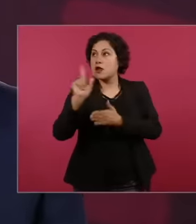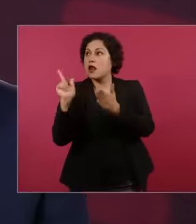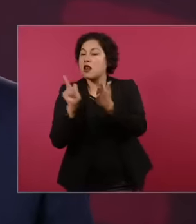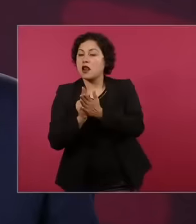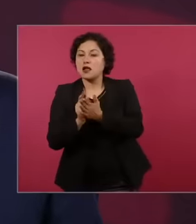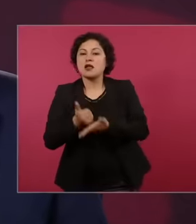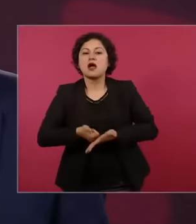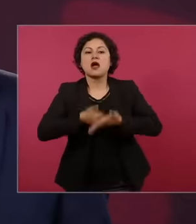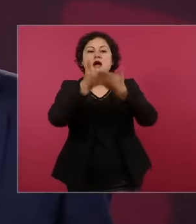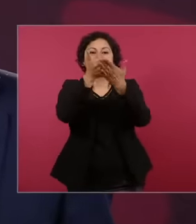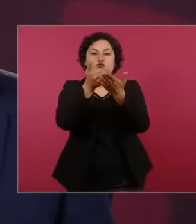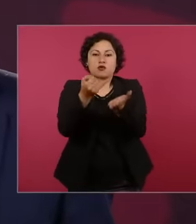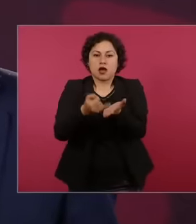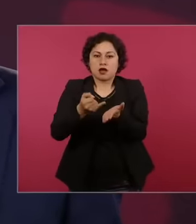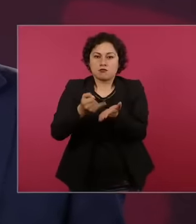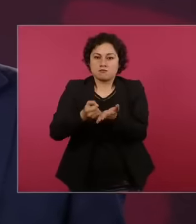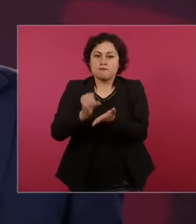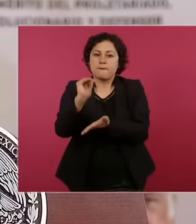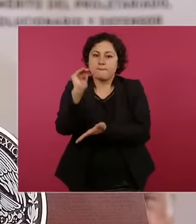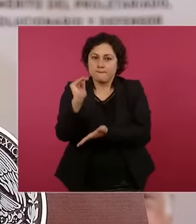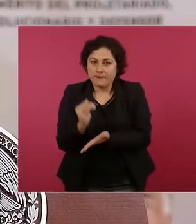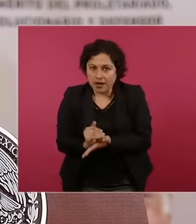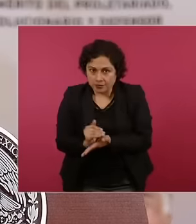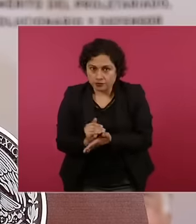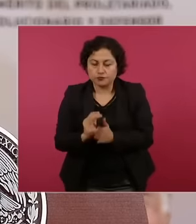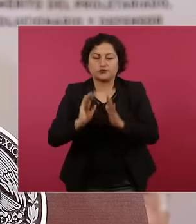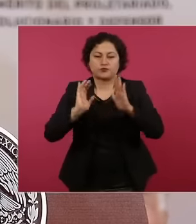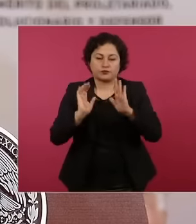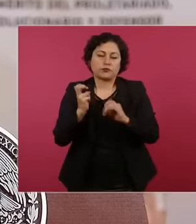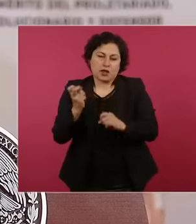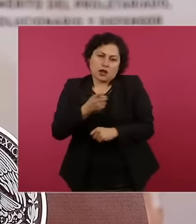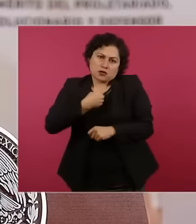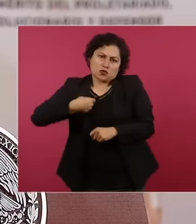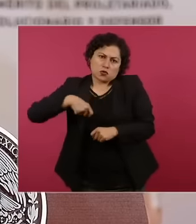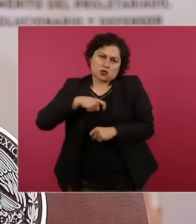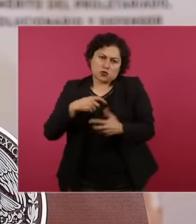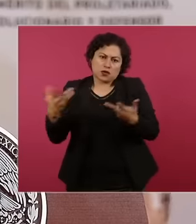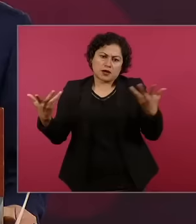that is the exercise that we did And then what they have called reductions has to